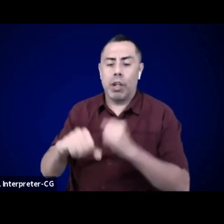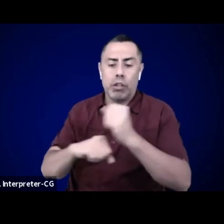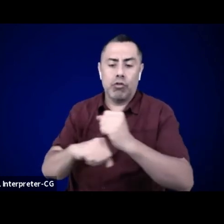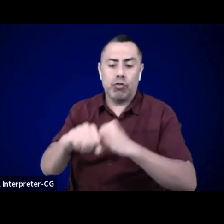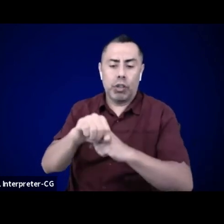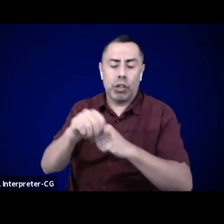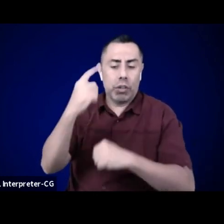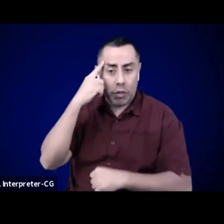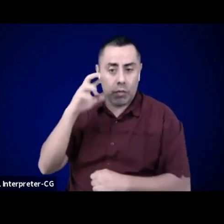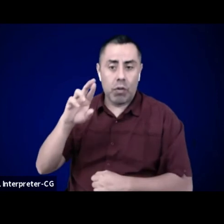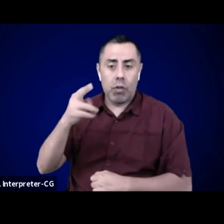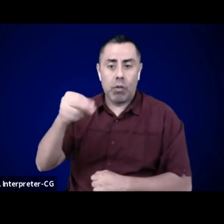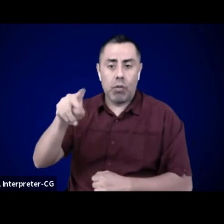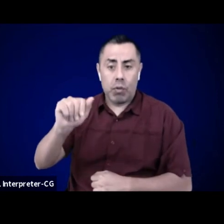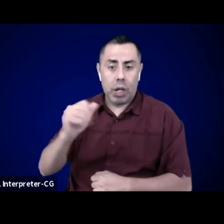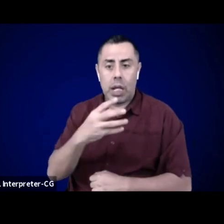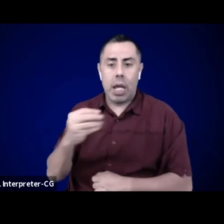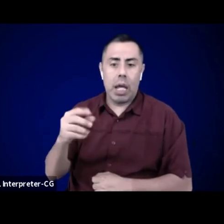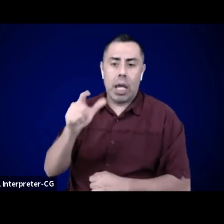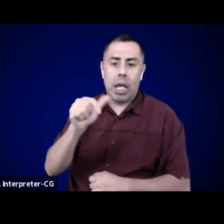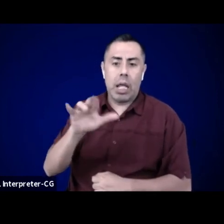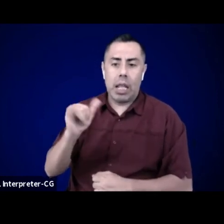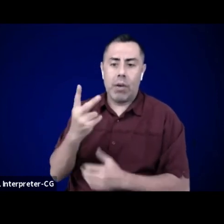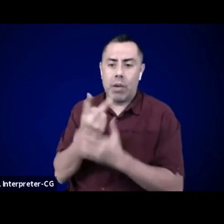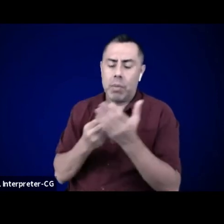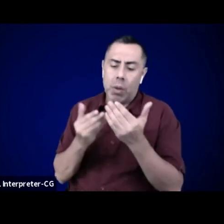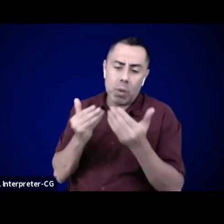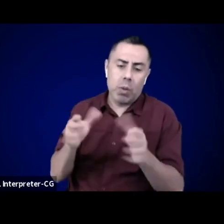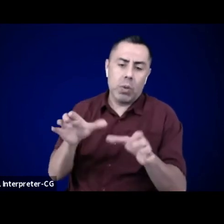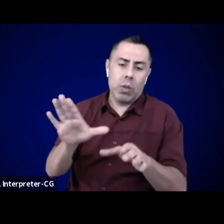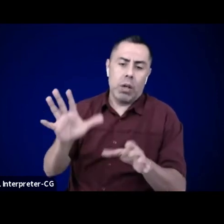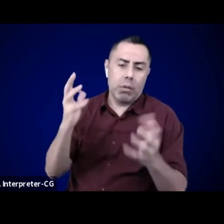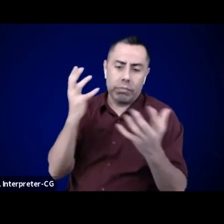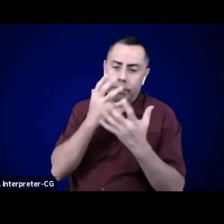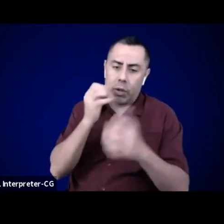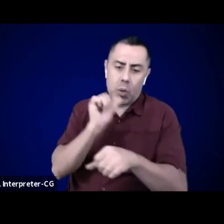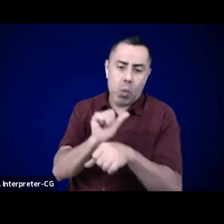please join a justice funders webinar on activating grants and investments